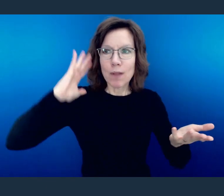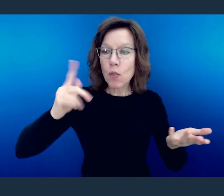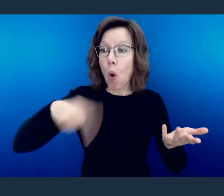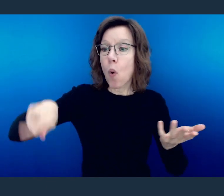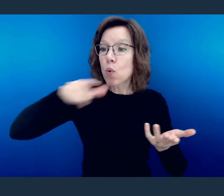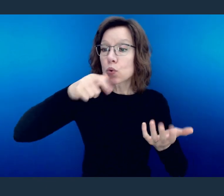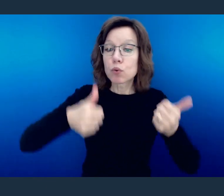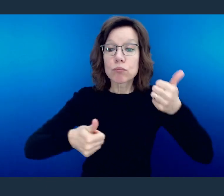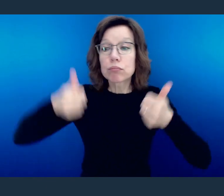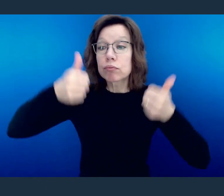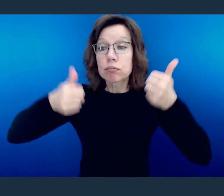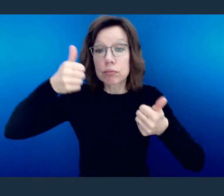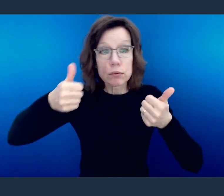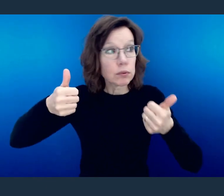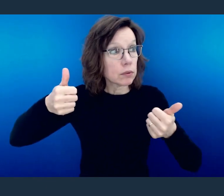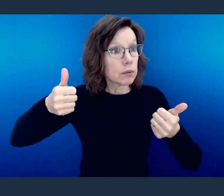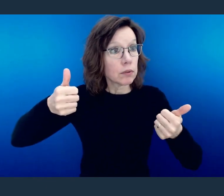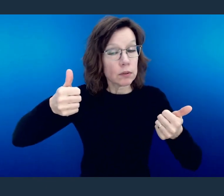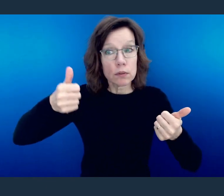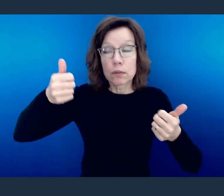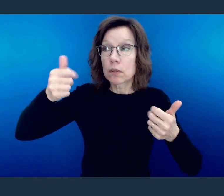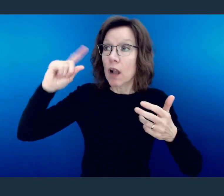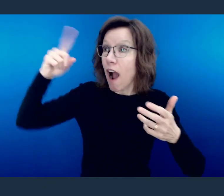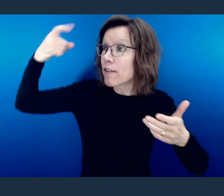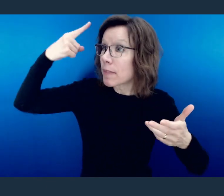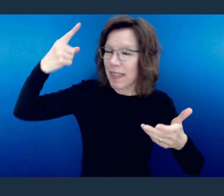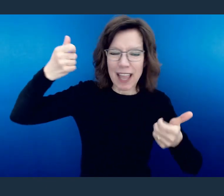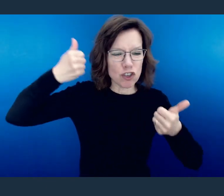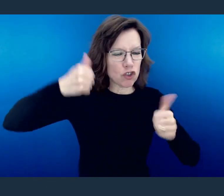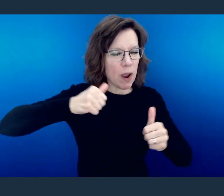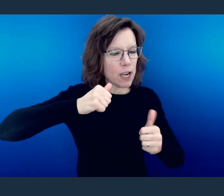religious authorities were actually trying to stamp them out.